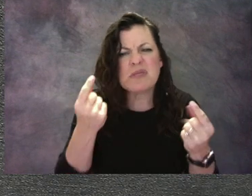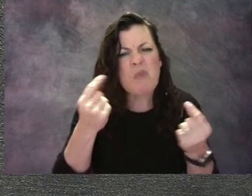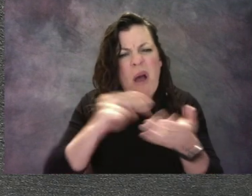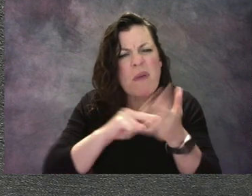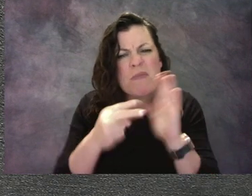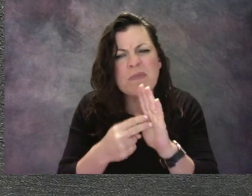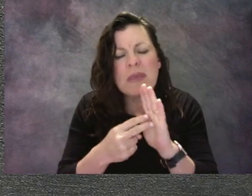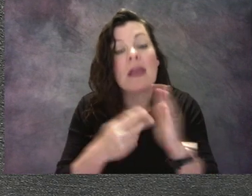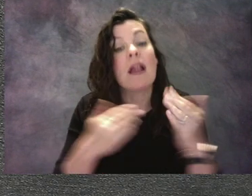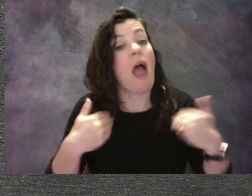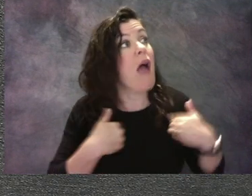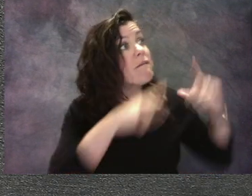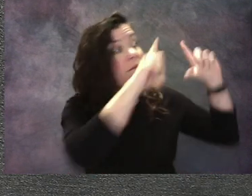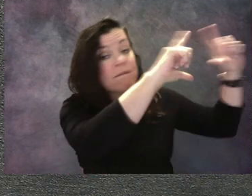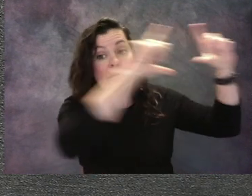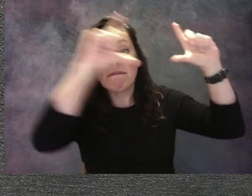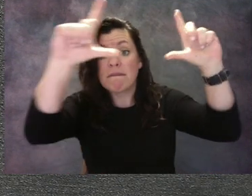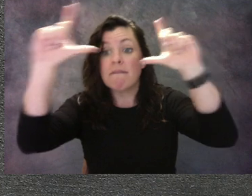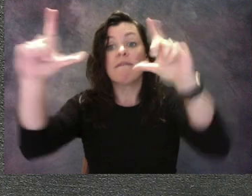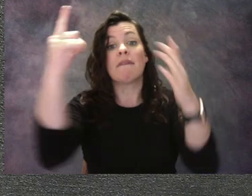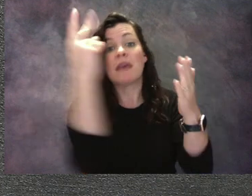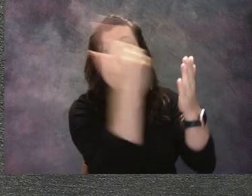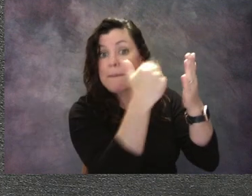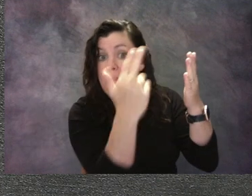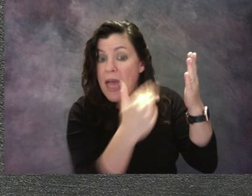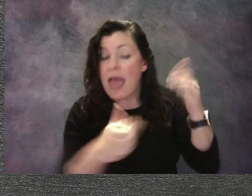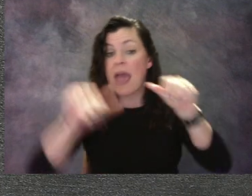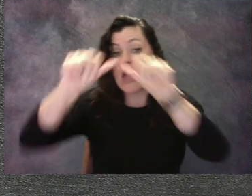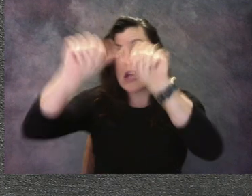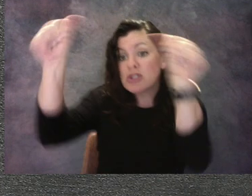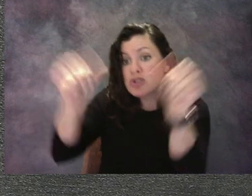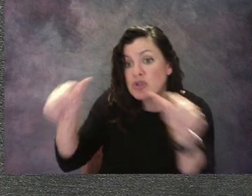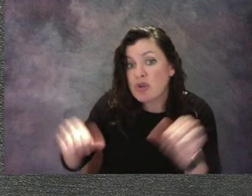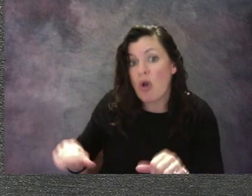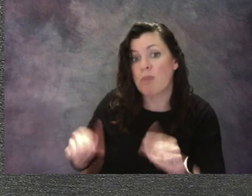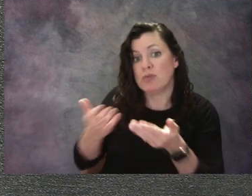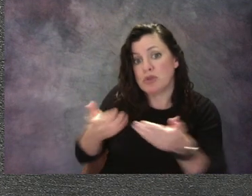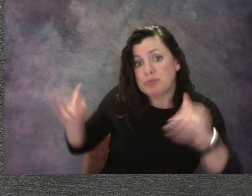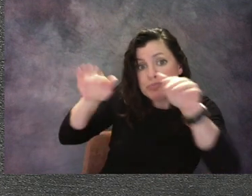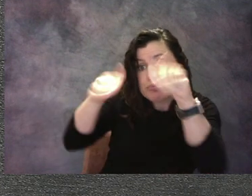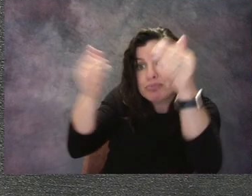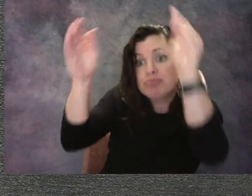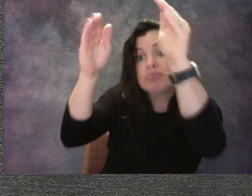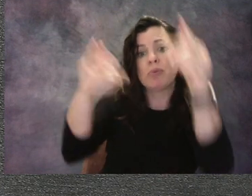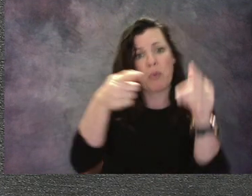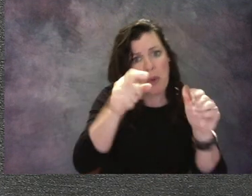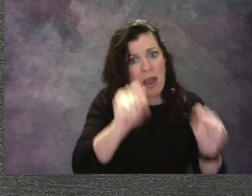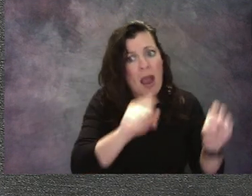paintings and drawings and sculptures that you can go around and look at from different artists.